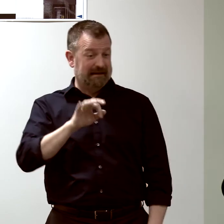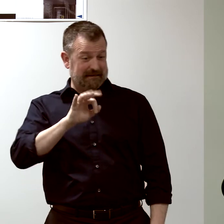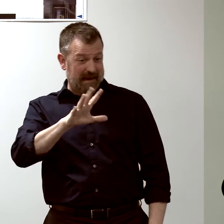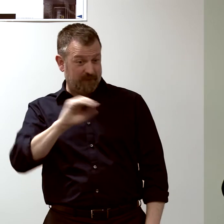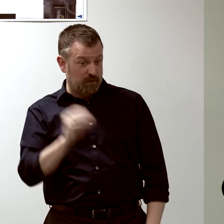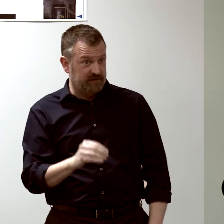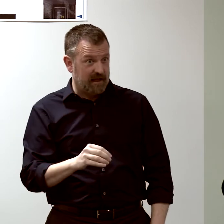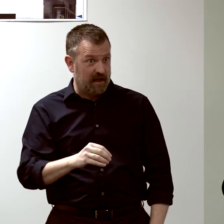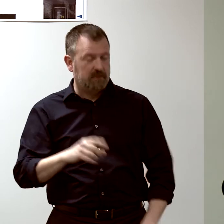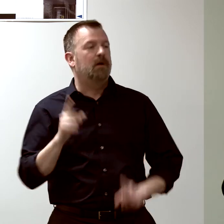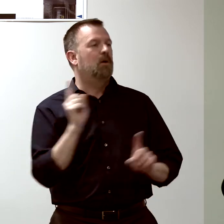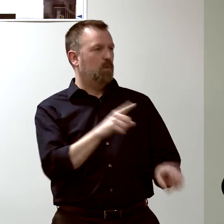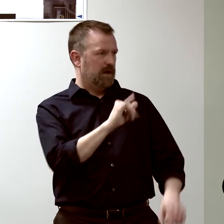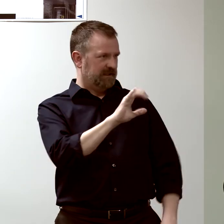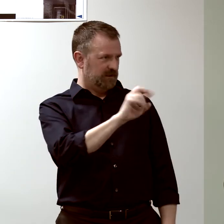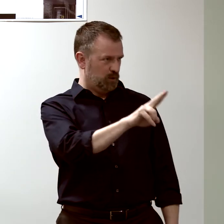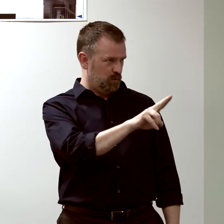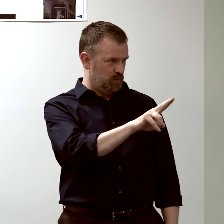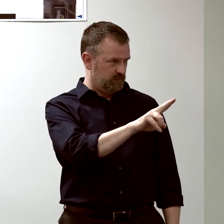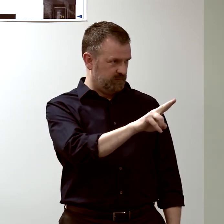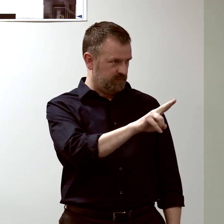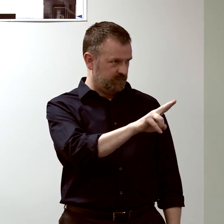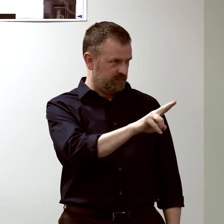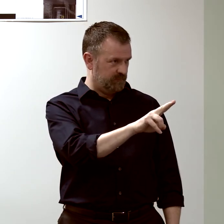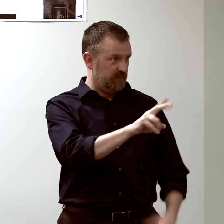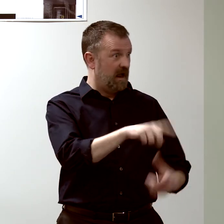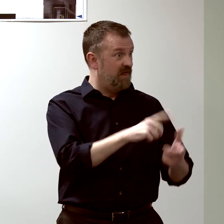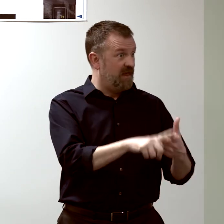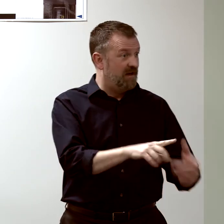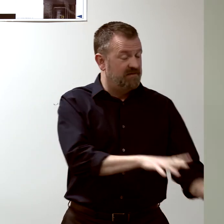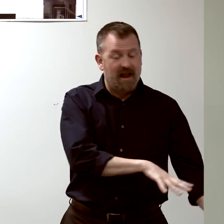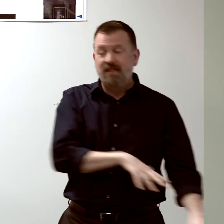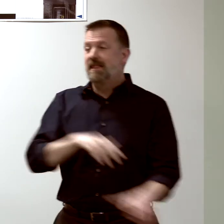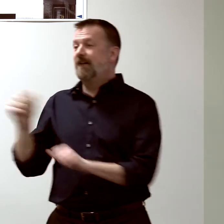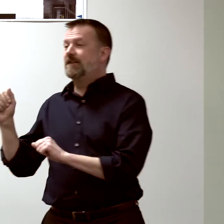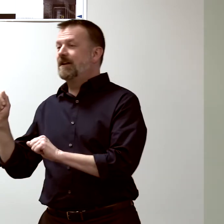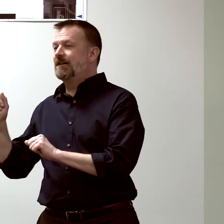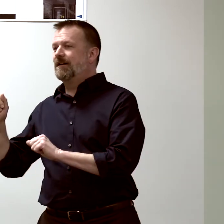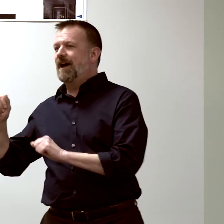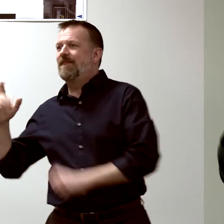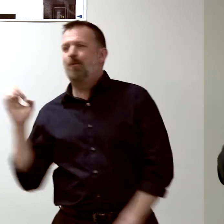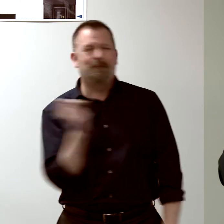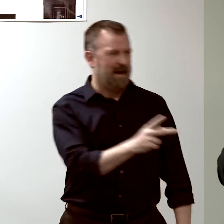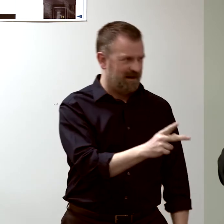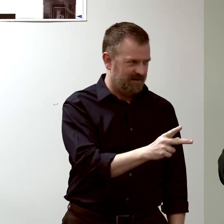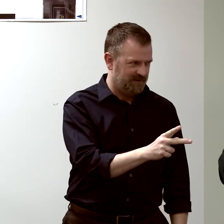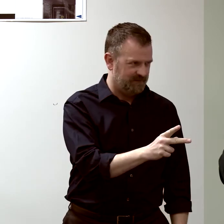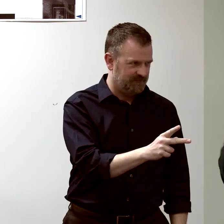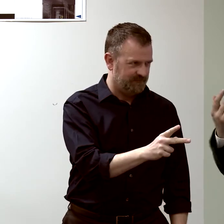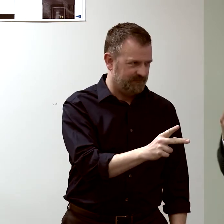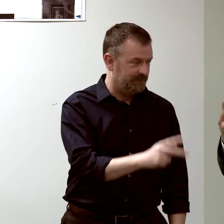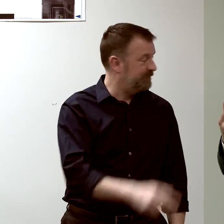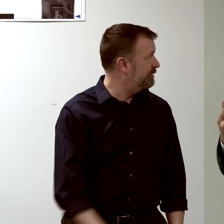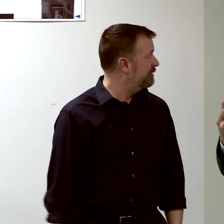95% of them went to the intensive care unit... and then they left, and then they went back.